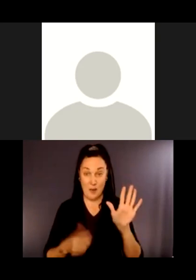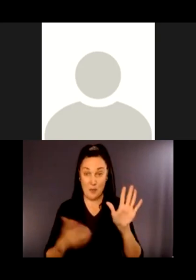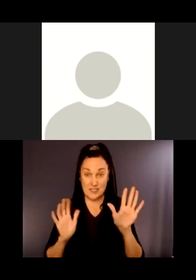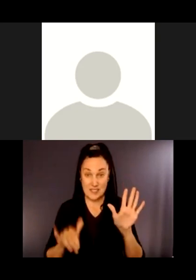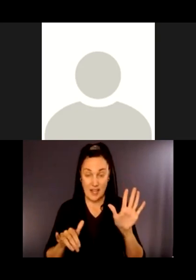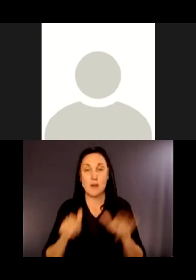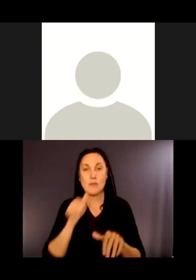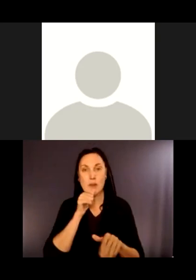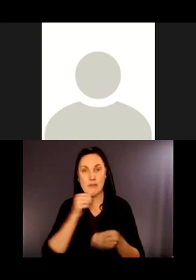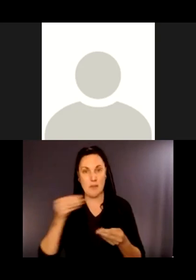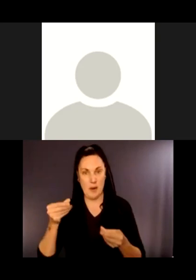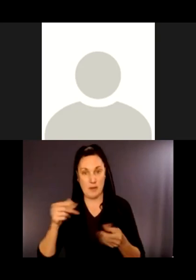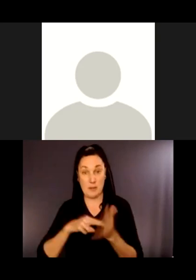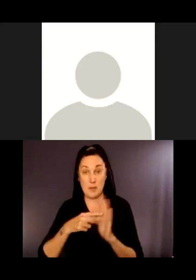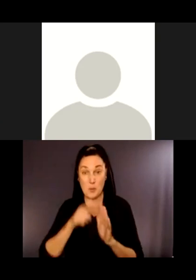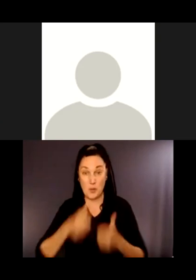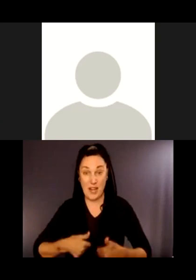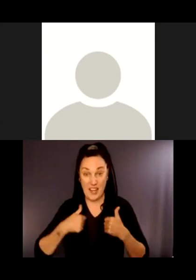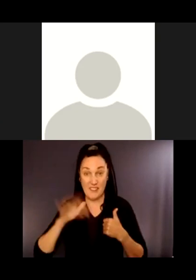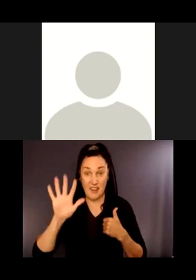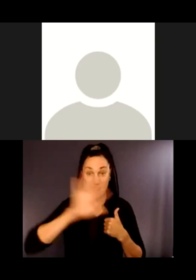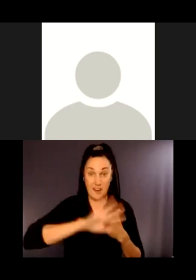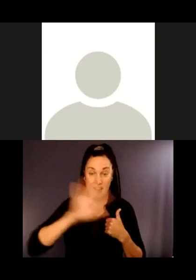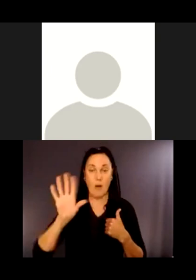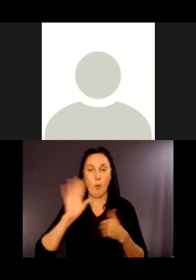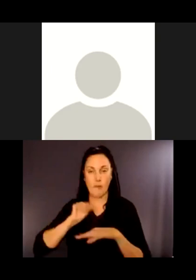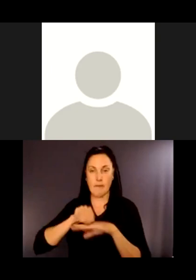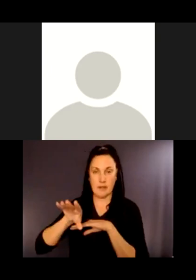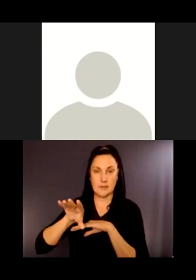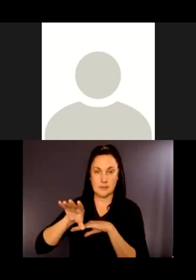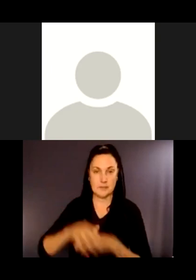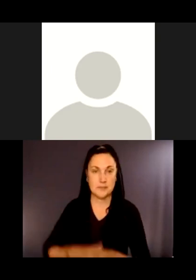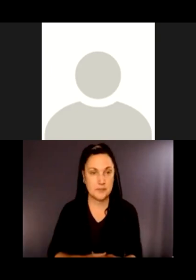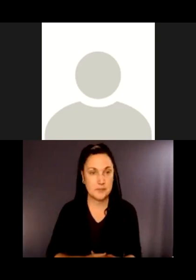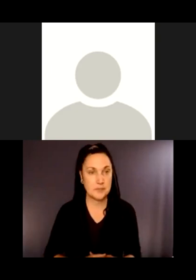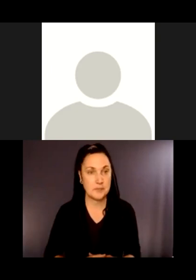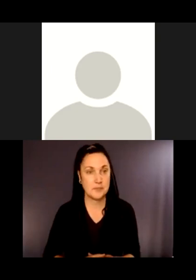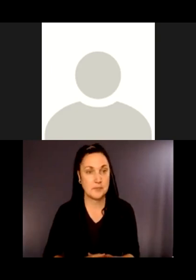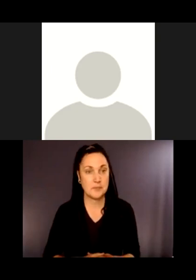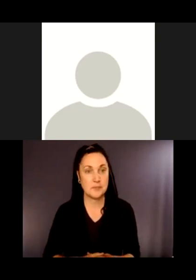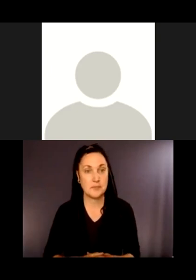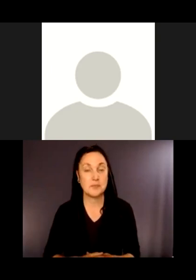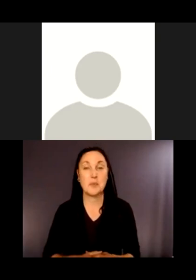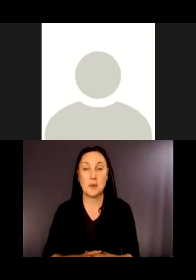Next. The good news is it shouldn't, at all.